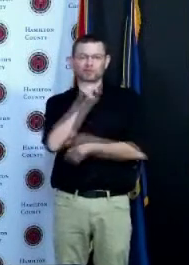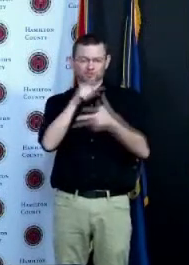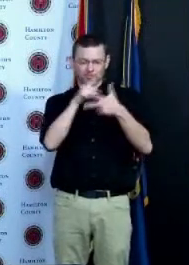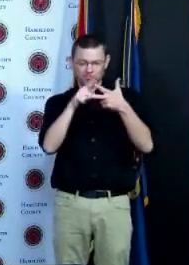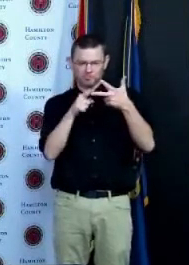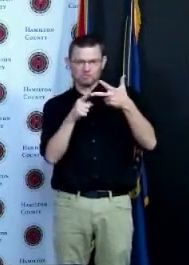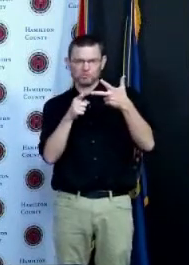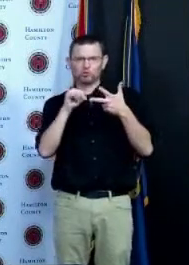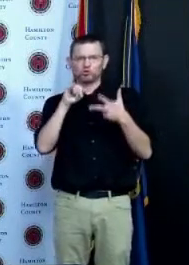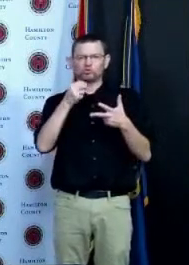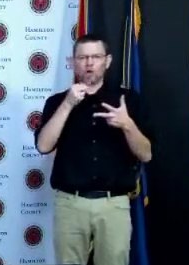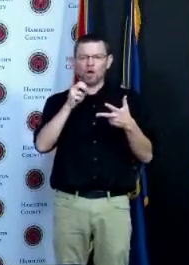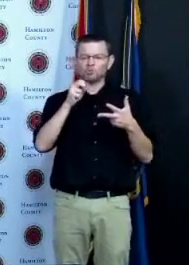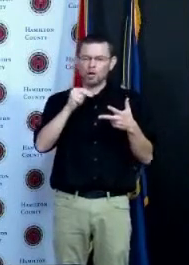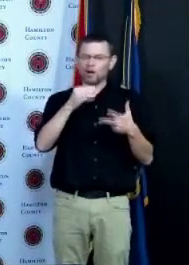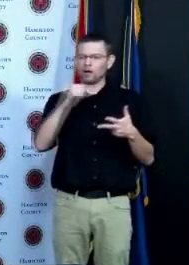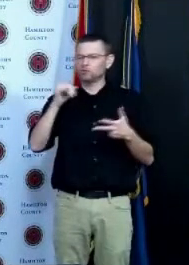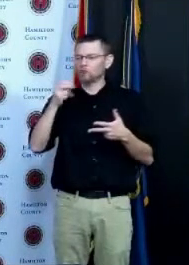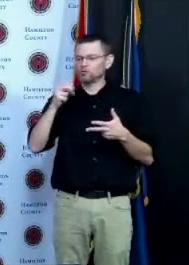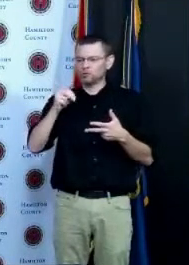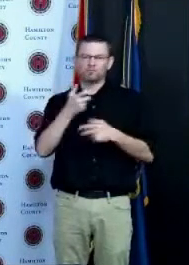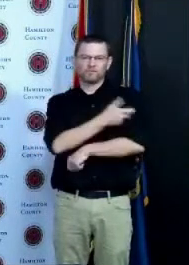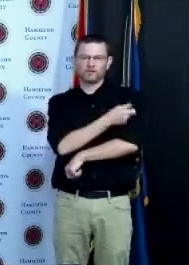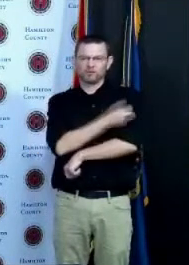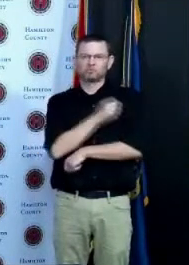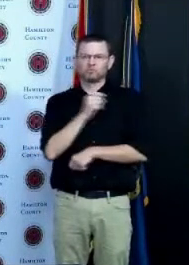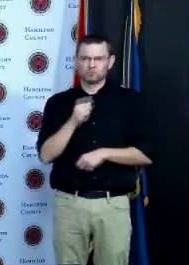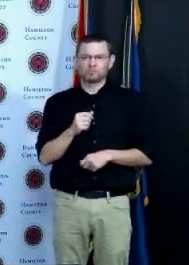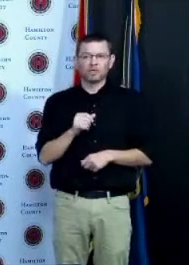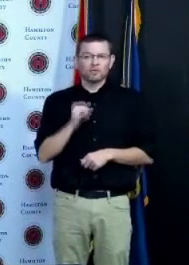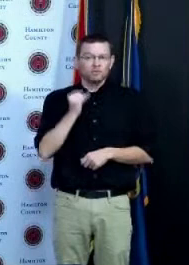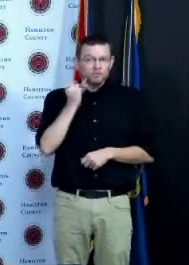would prefer the Pfizer we will adjust like we have done throughout this vaccination campaign